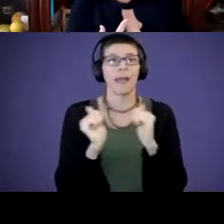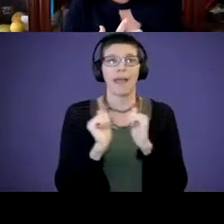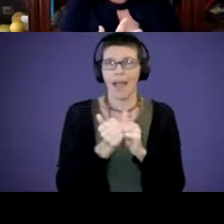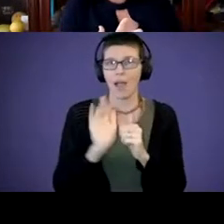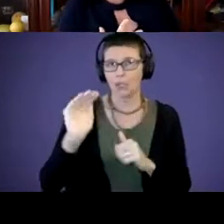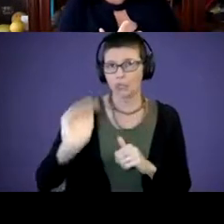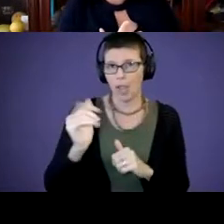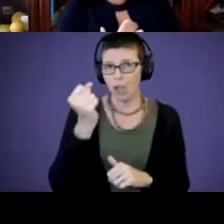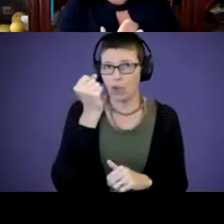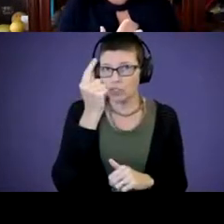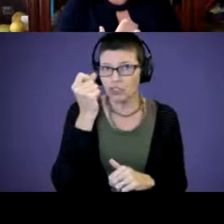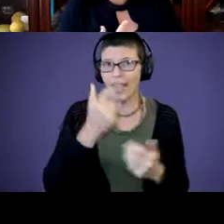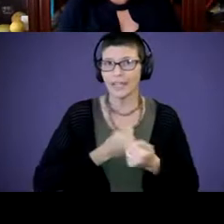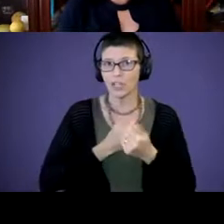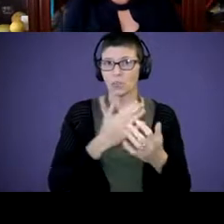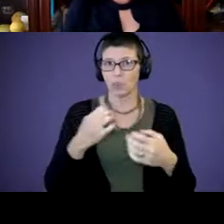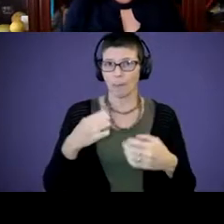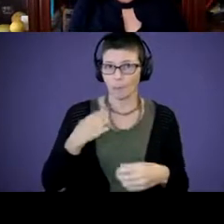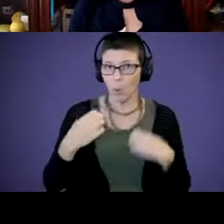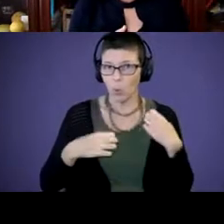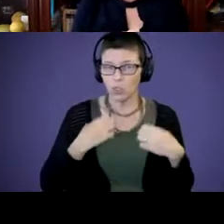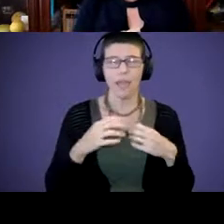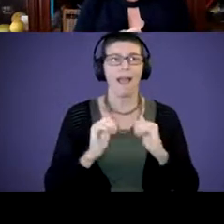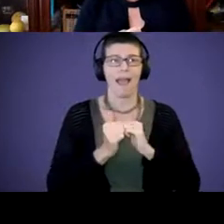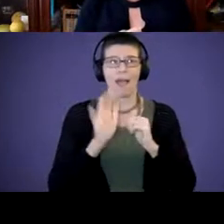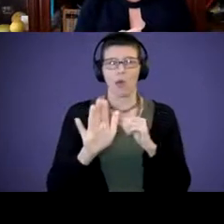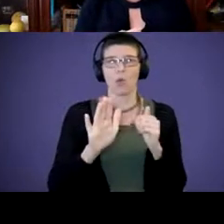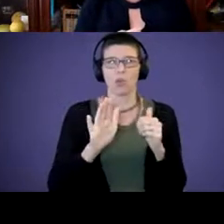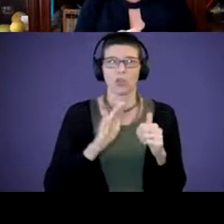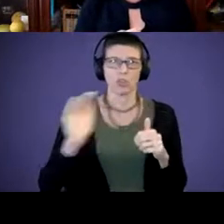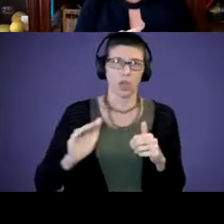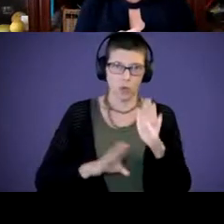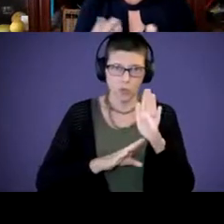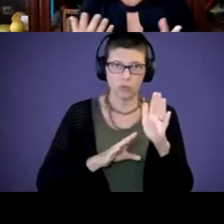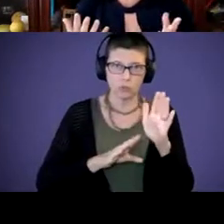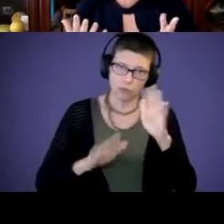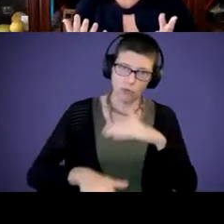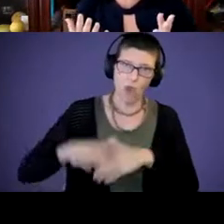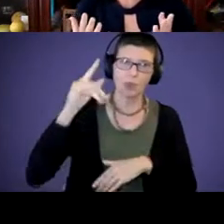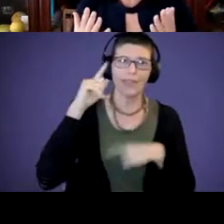and expresses emotions to how your child grows, to think about him or herself. This is identity